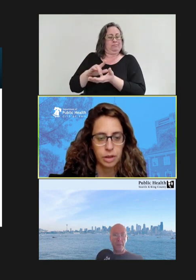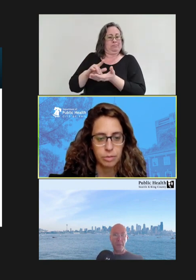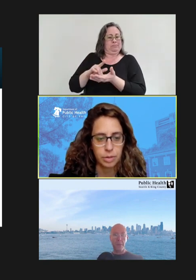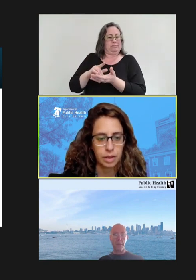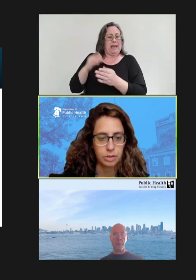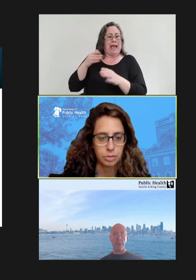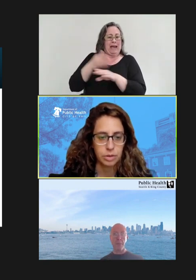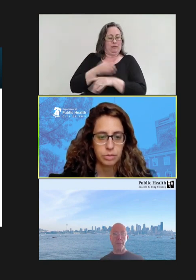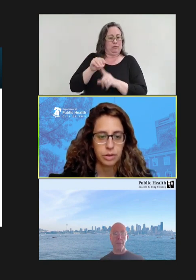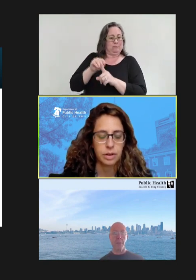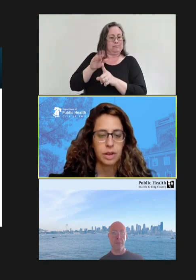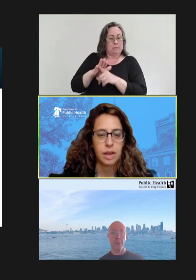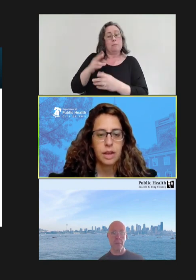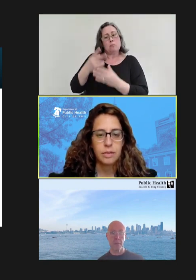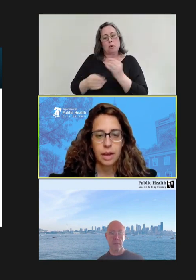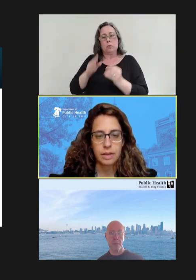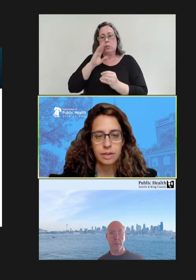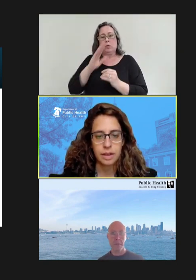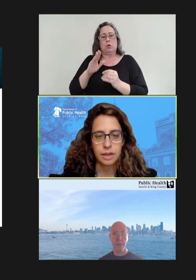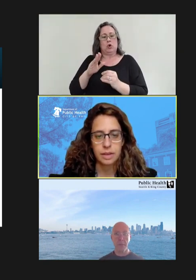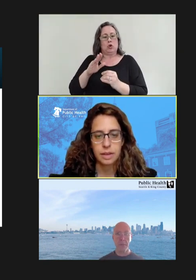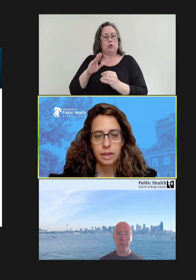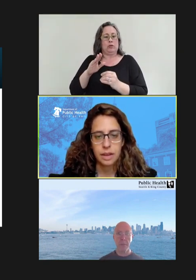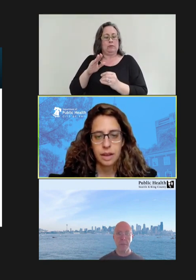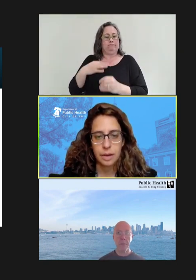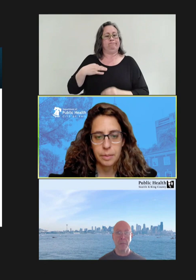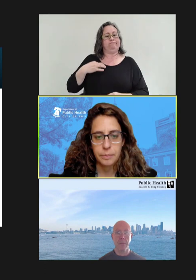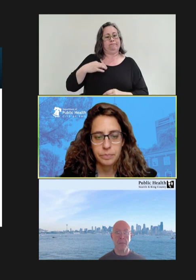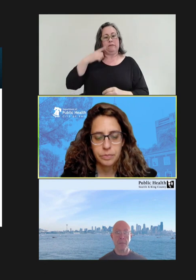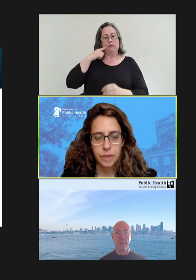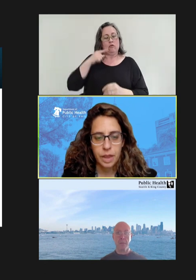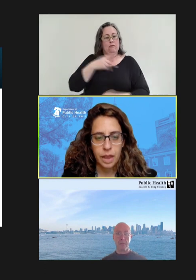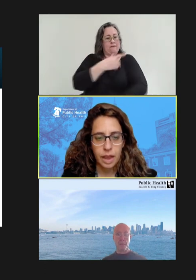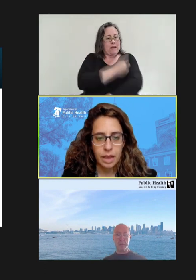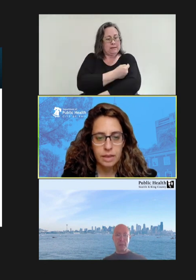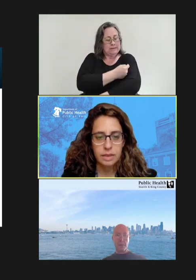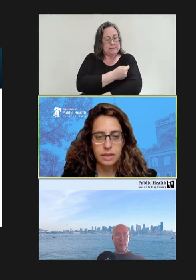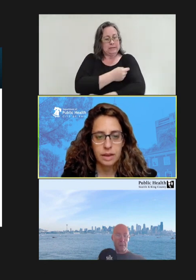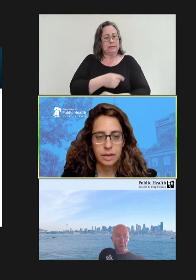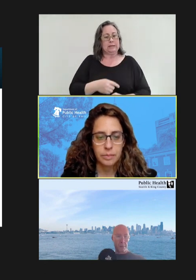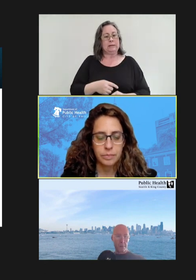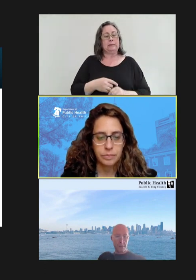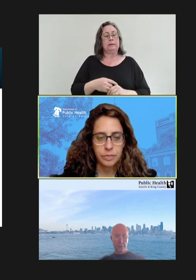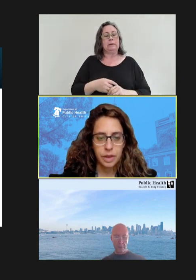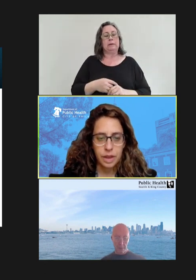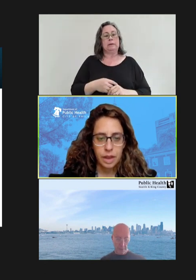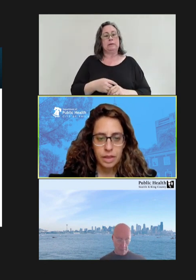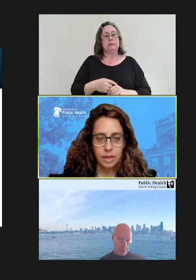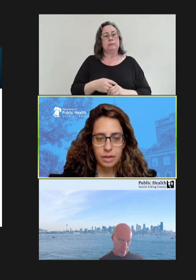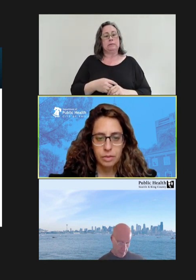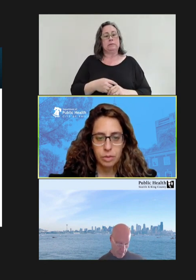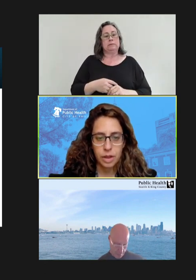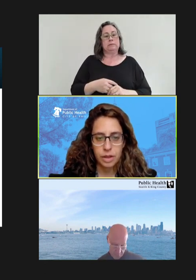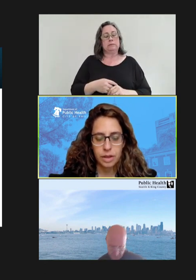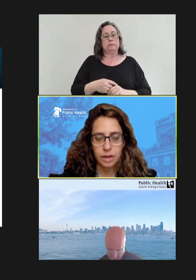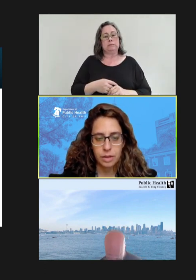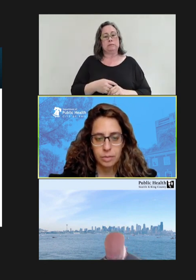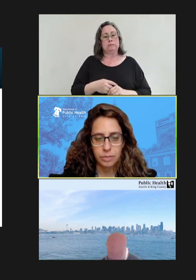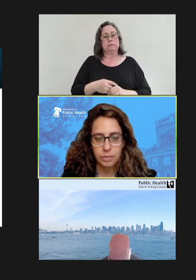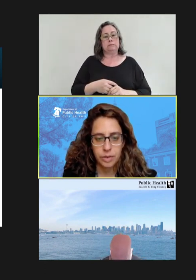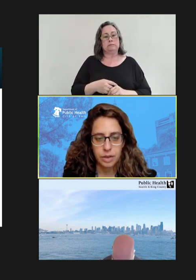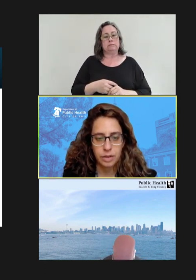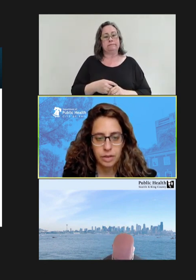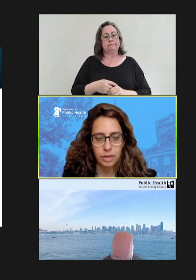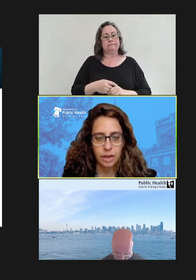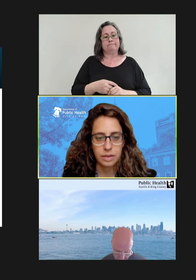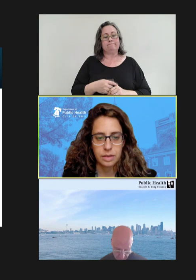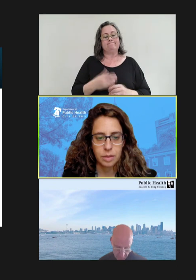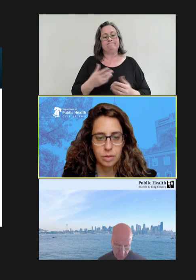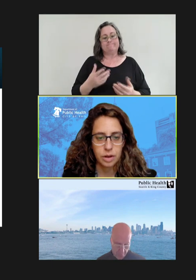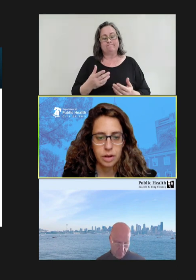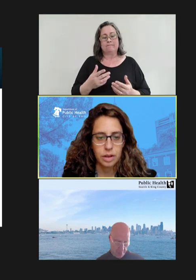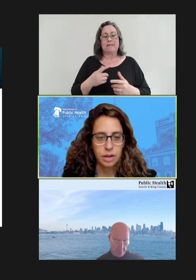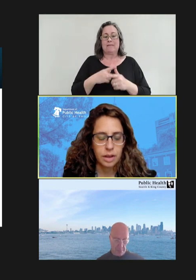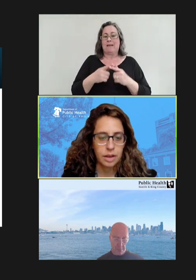have been eligible for vaccine. And in the week -- you know, in late December,